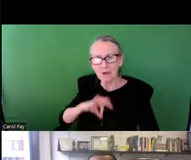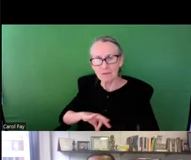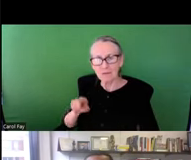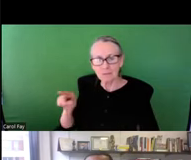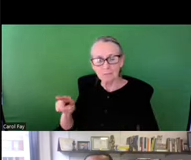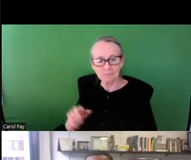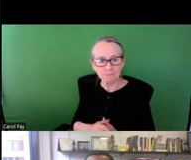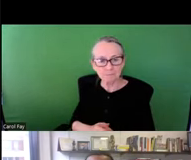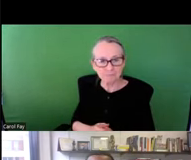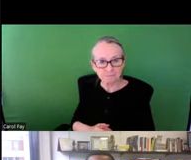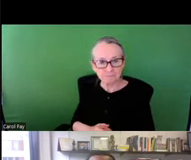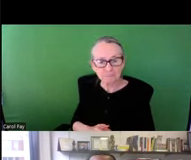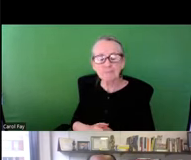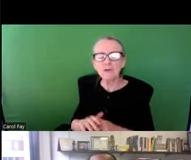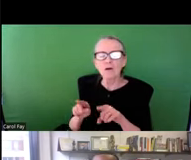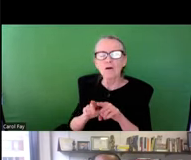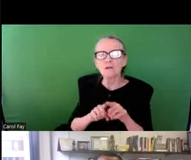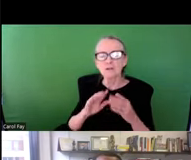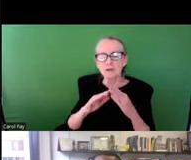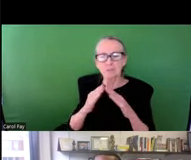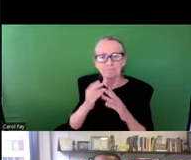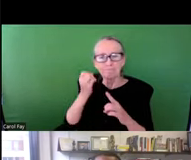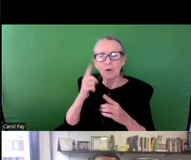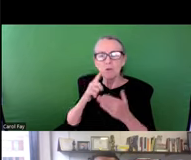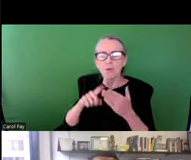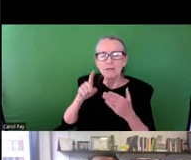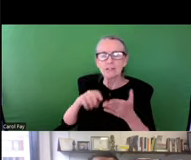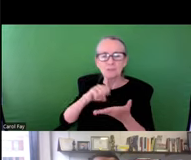things that serve the